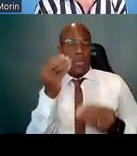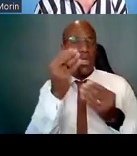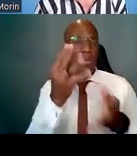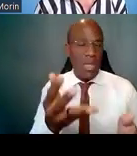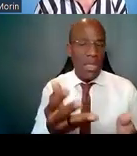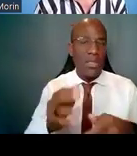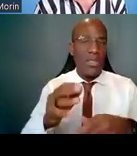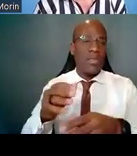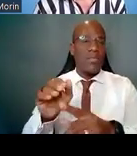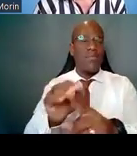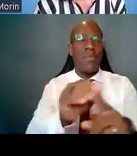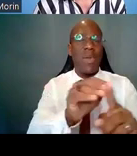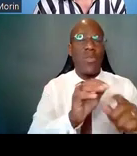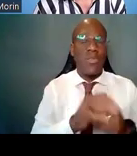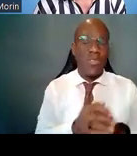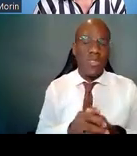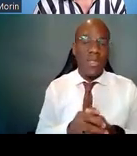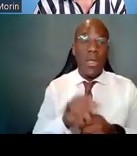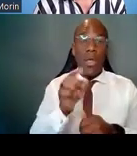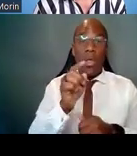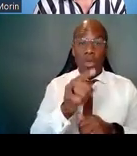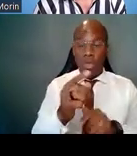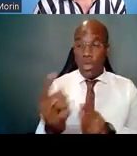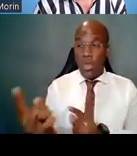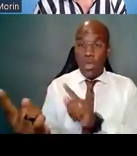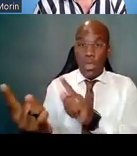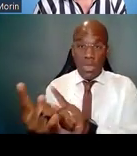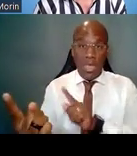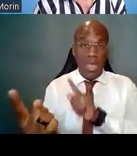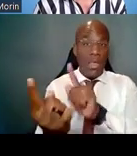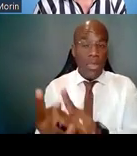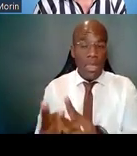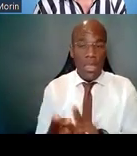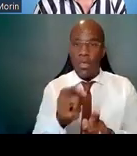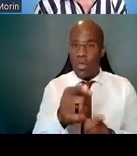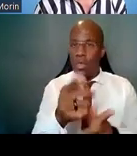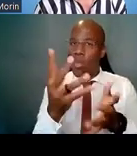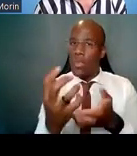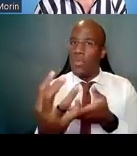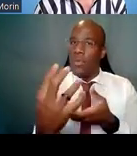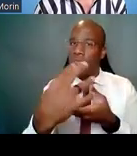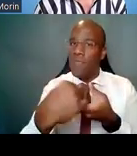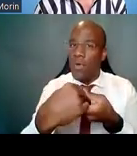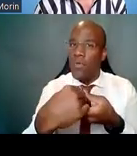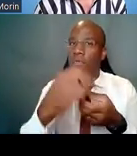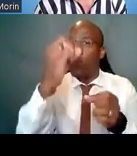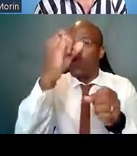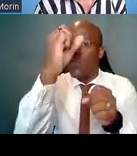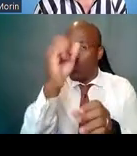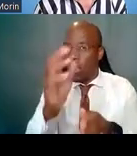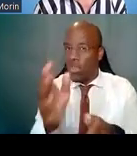When you're networking, you do want to be strategic. However, you want to be authentic as well.